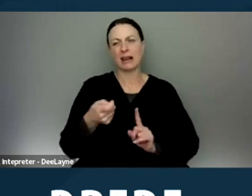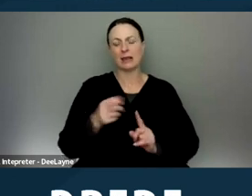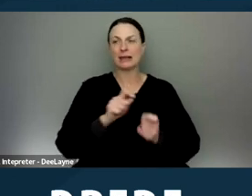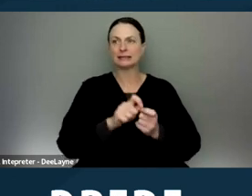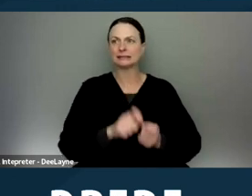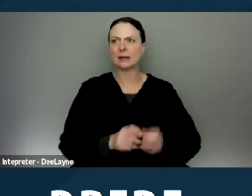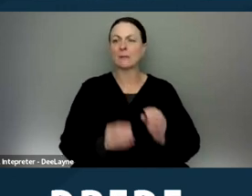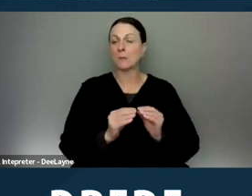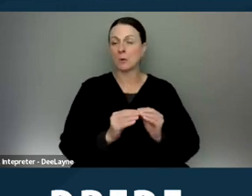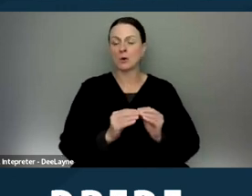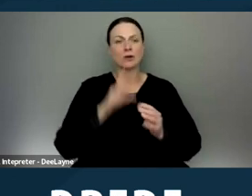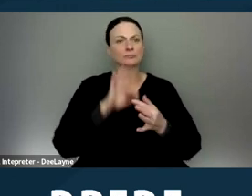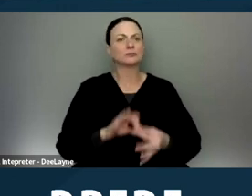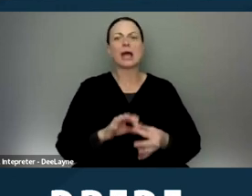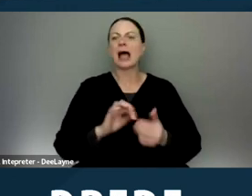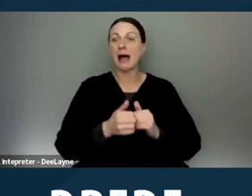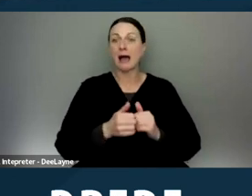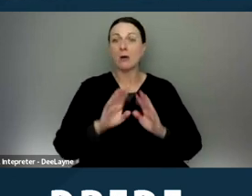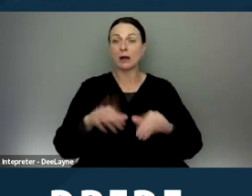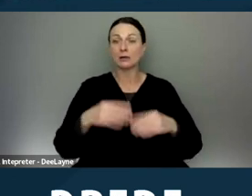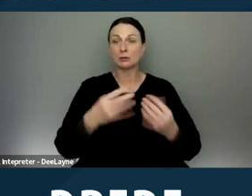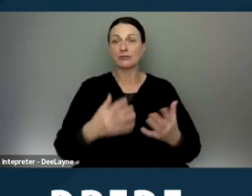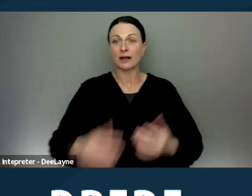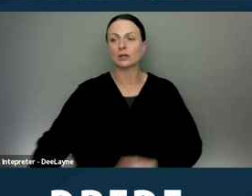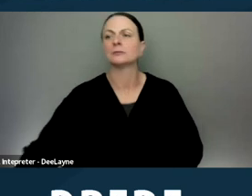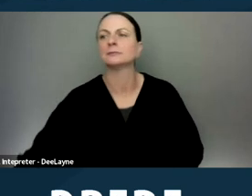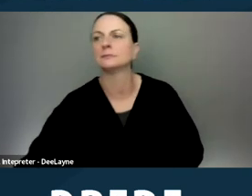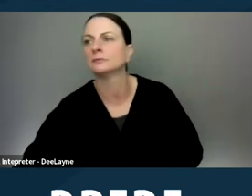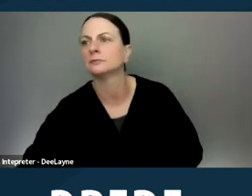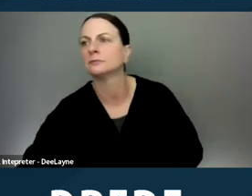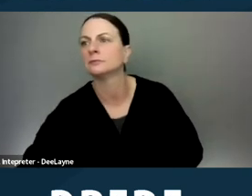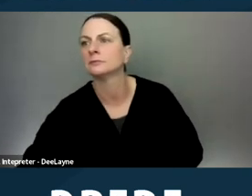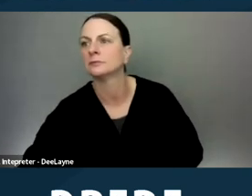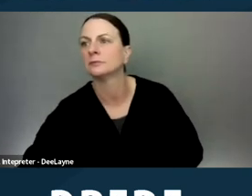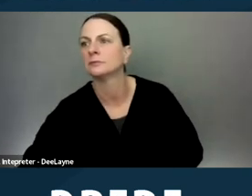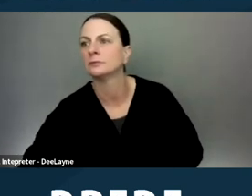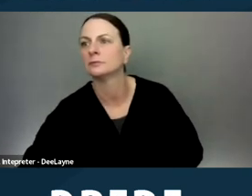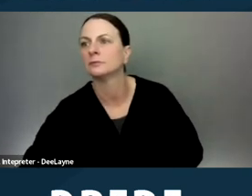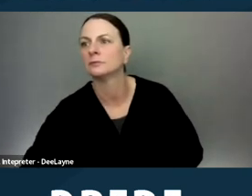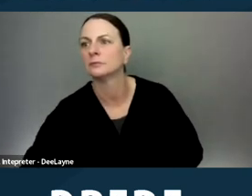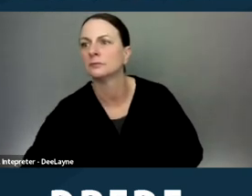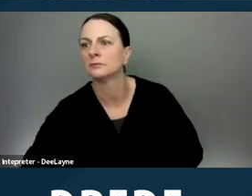of the ways in which housing providers use methods to discriminate against tenants